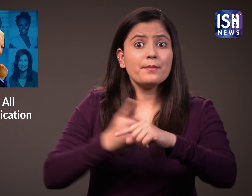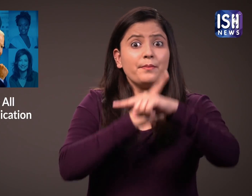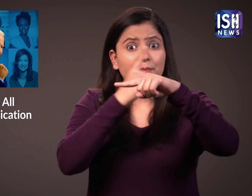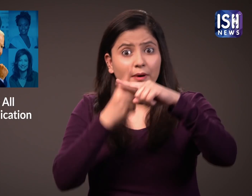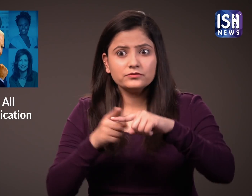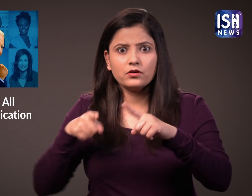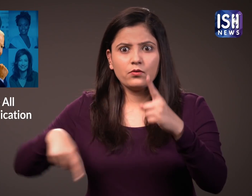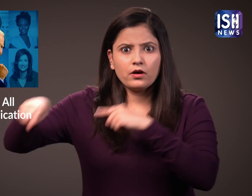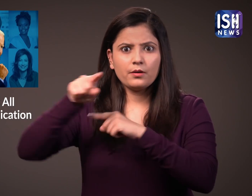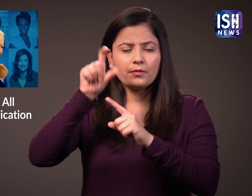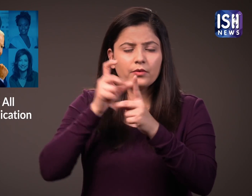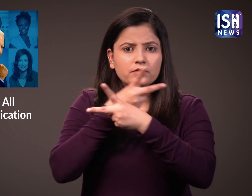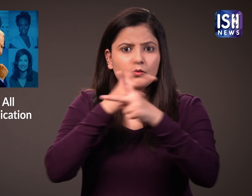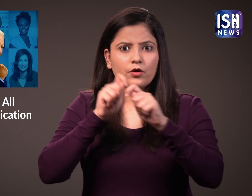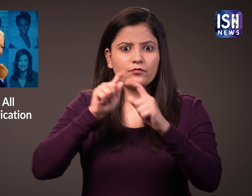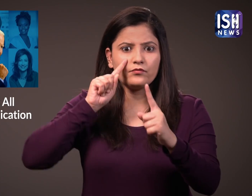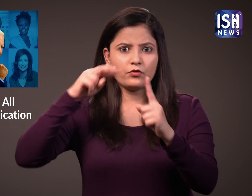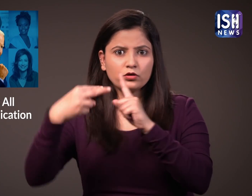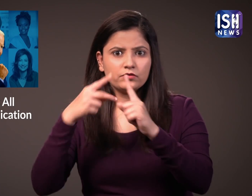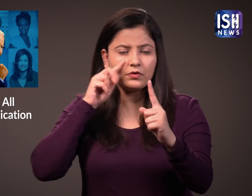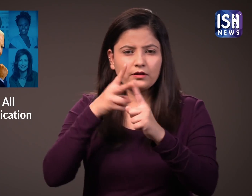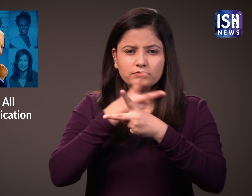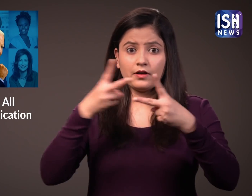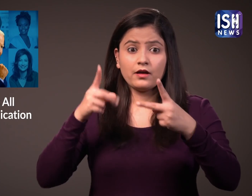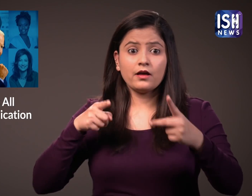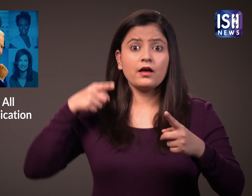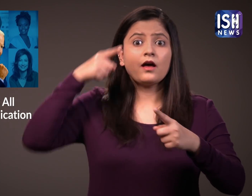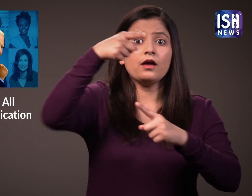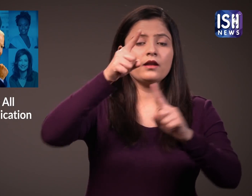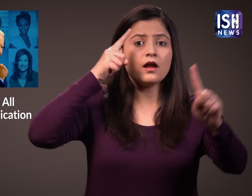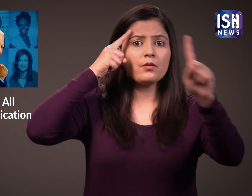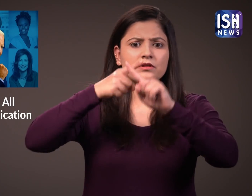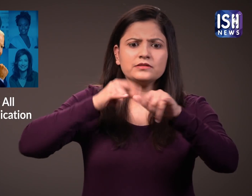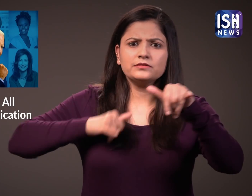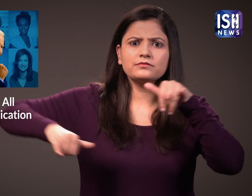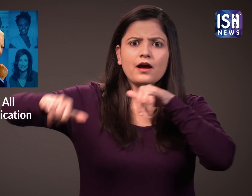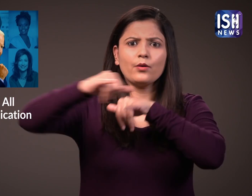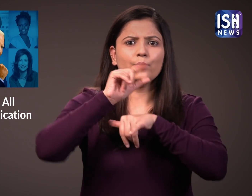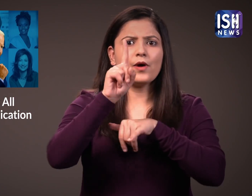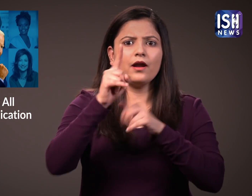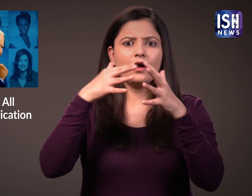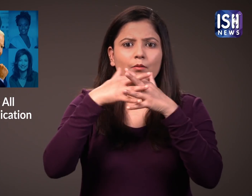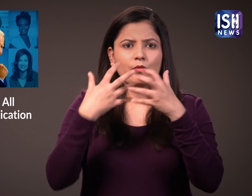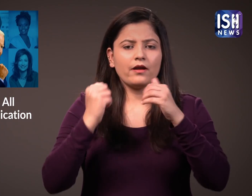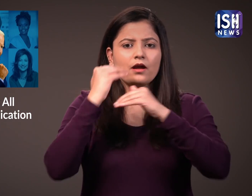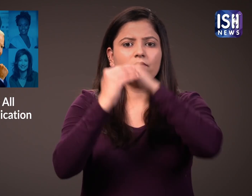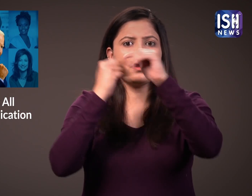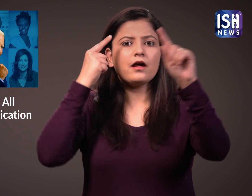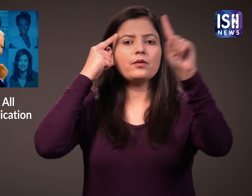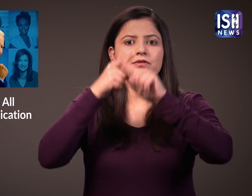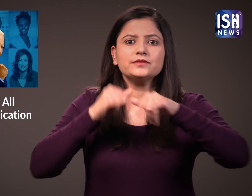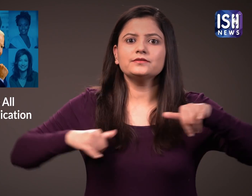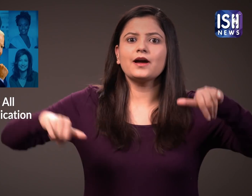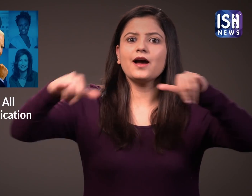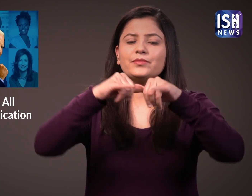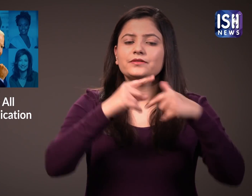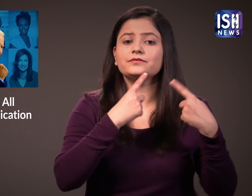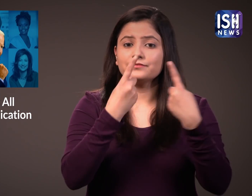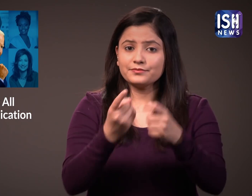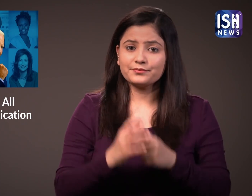have diverse perspectives and a shared commitment to building USA.”